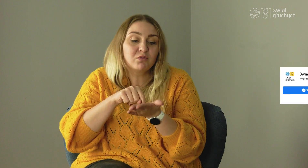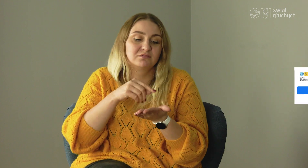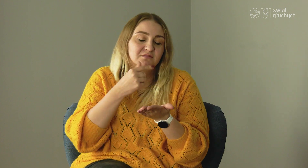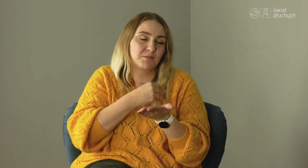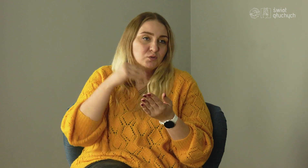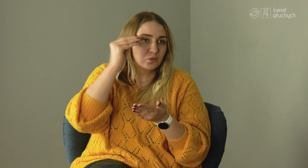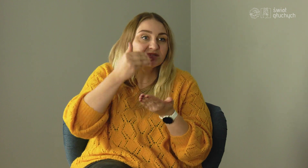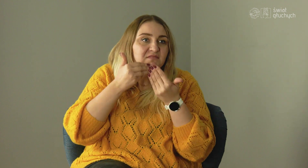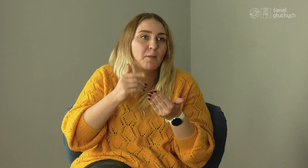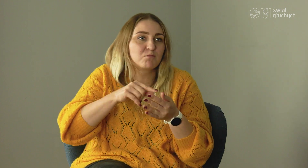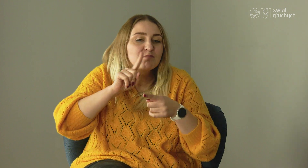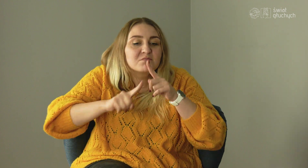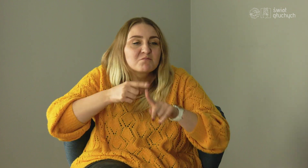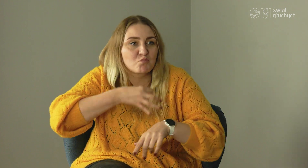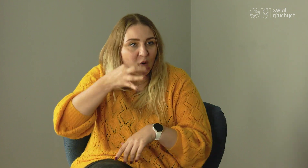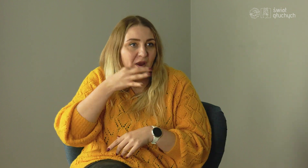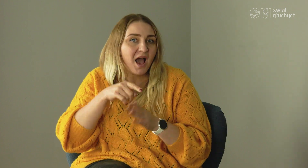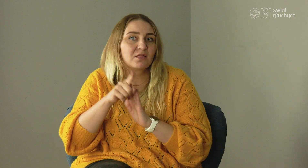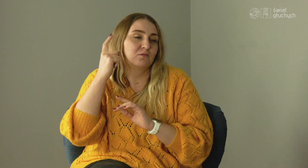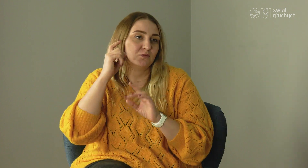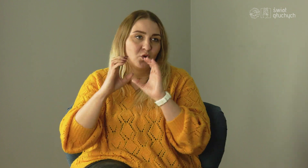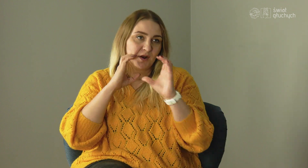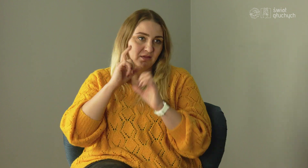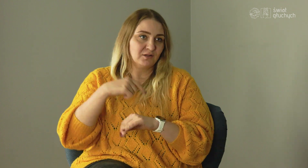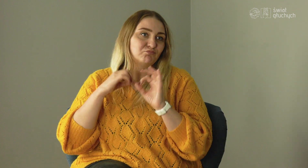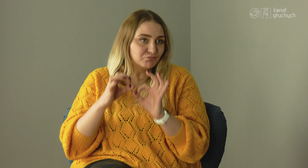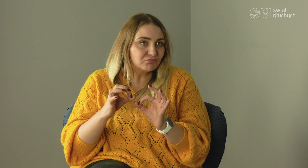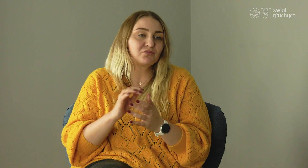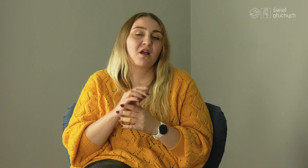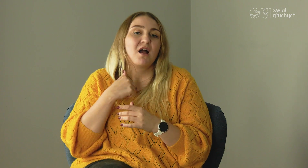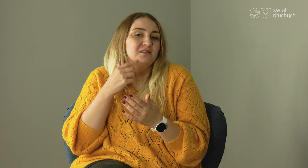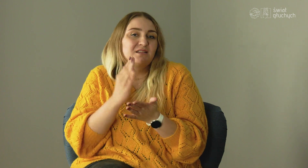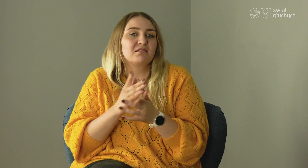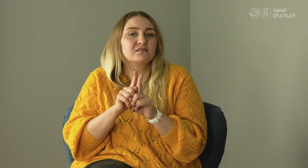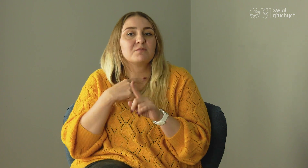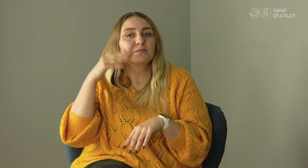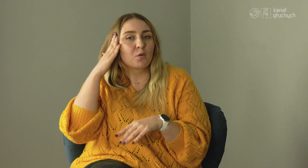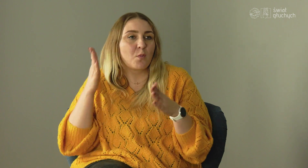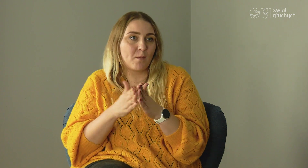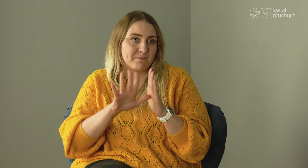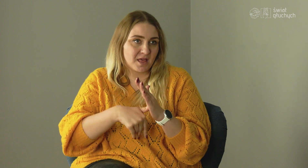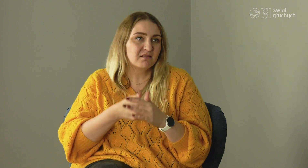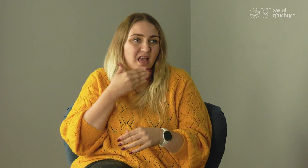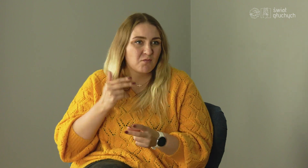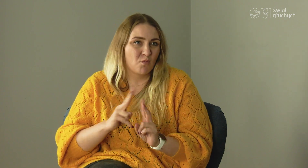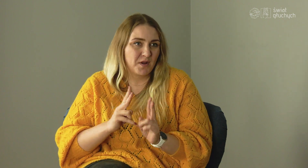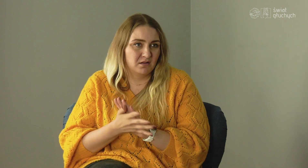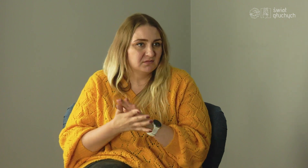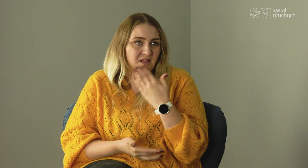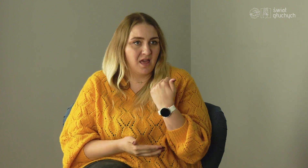And by learning the Polish language, I can improve my grammar and communicate with hearing people. What's more, I live in a small town, where there are no sign language interpreters.